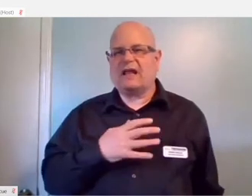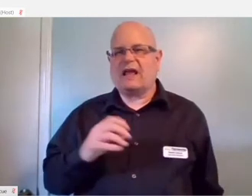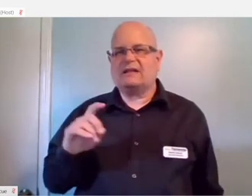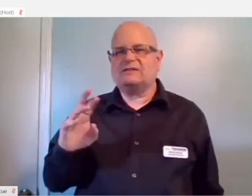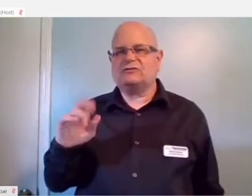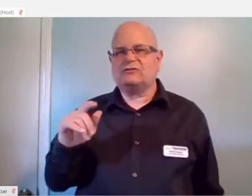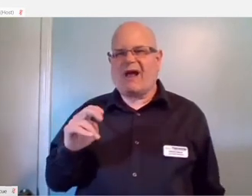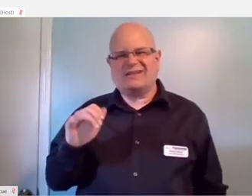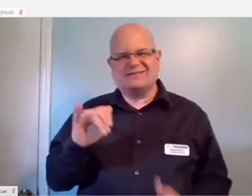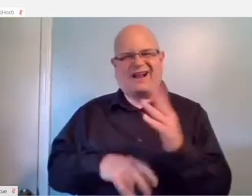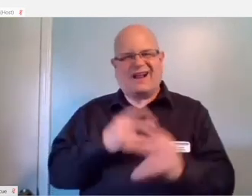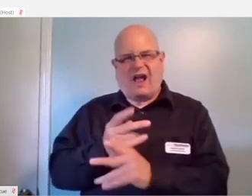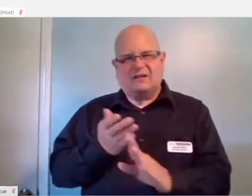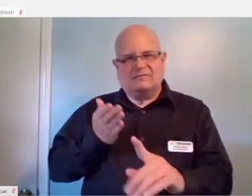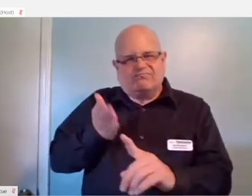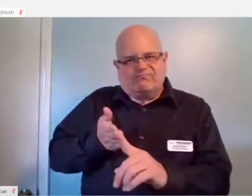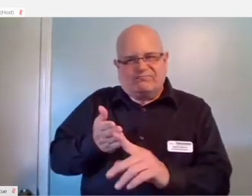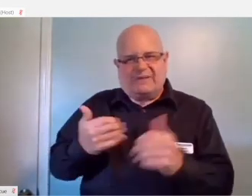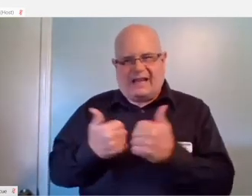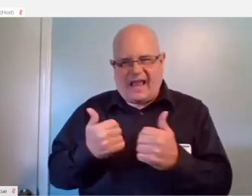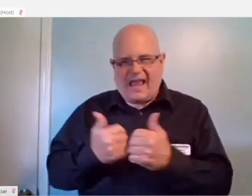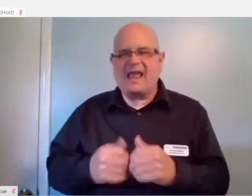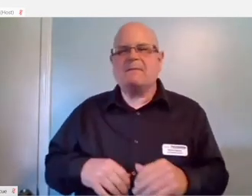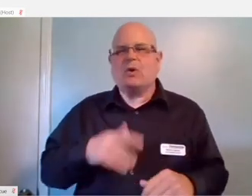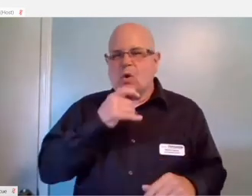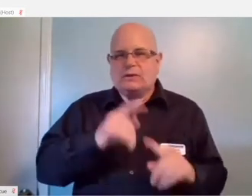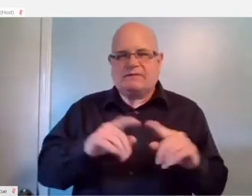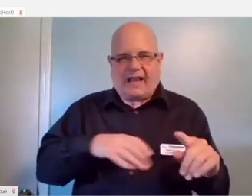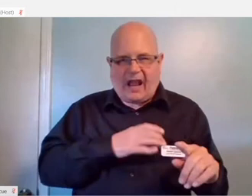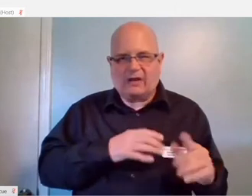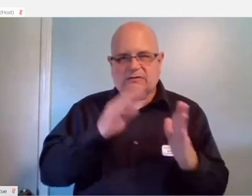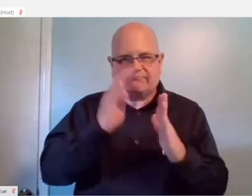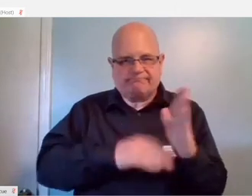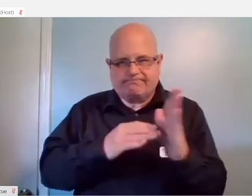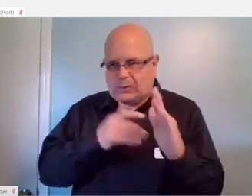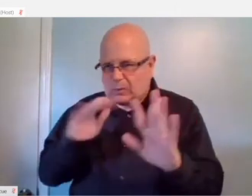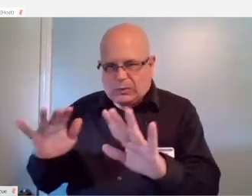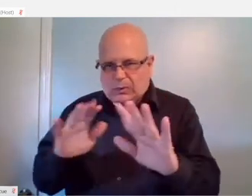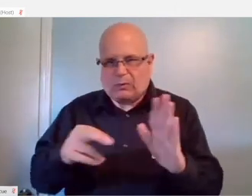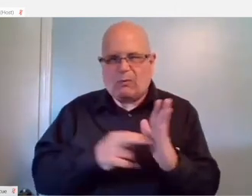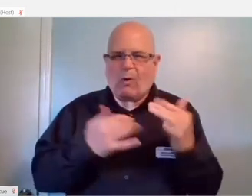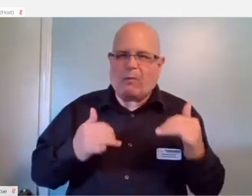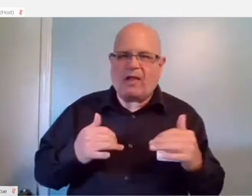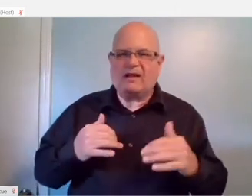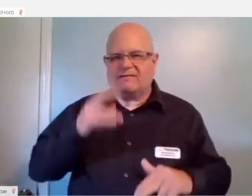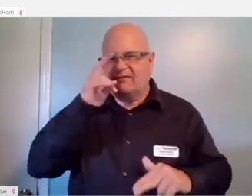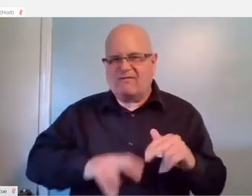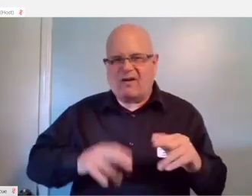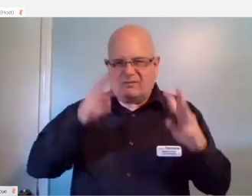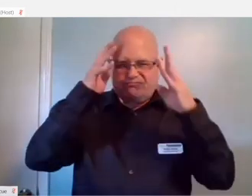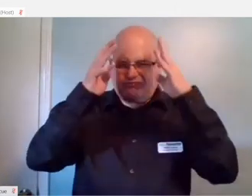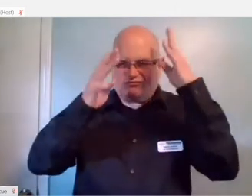Being able to enjoy the role‑playing adventure with your friends.